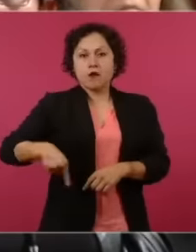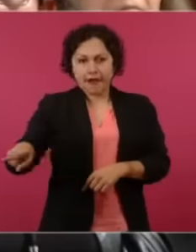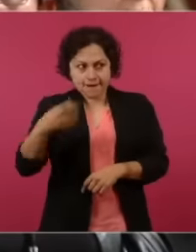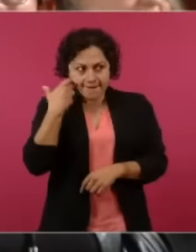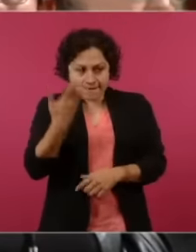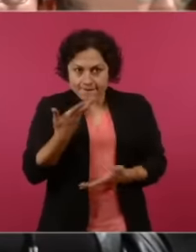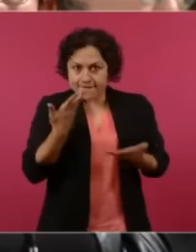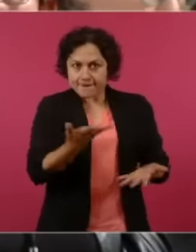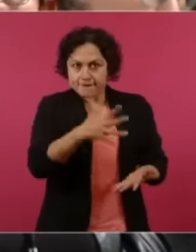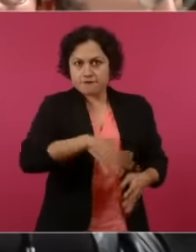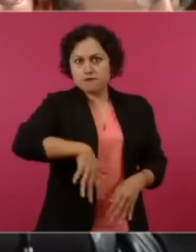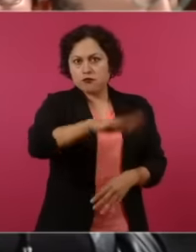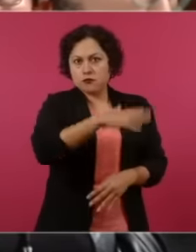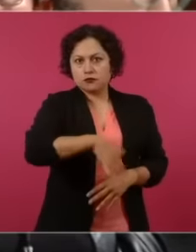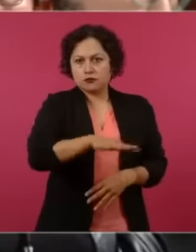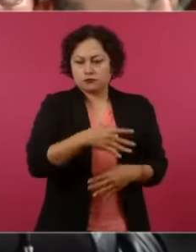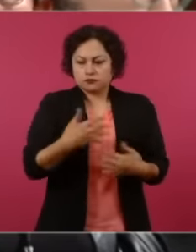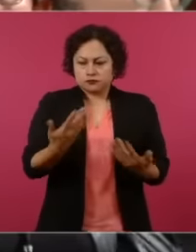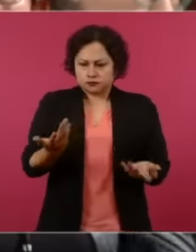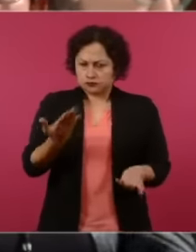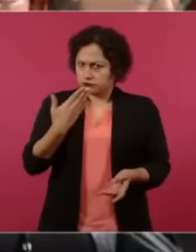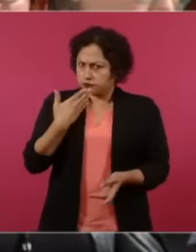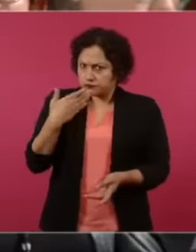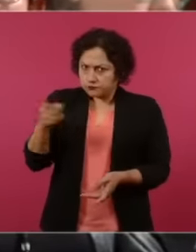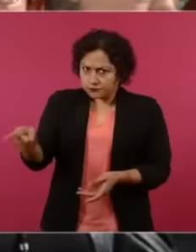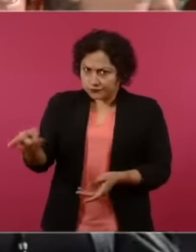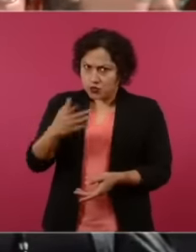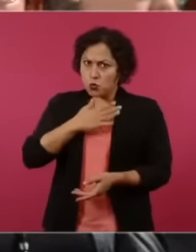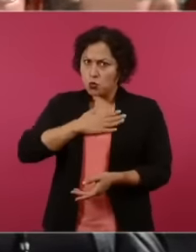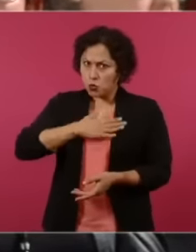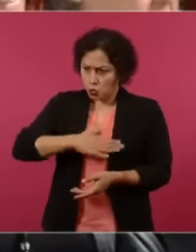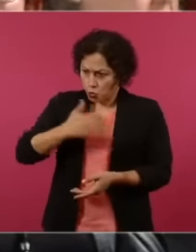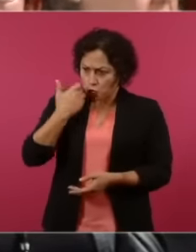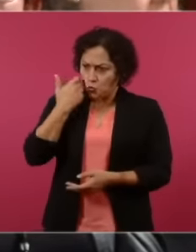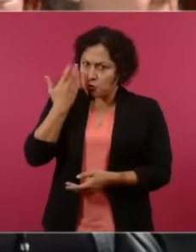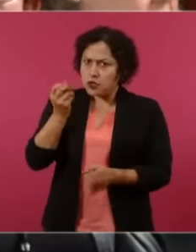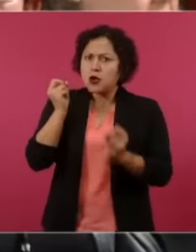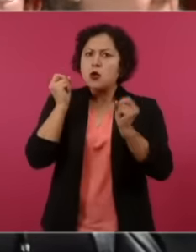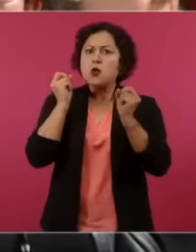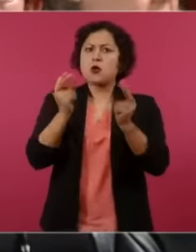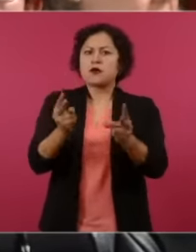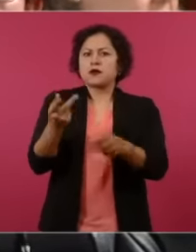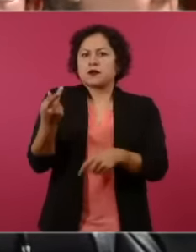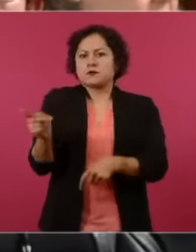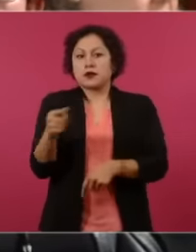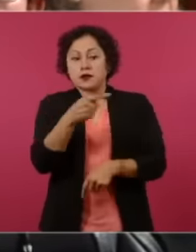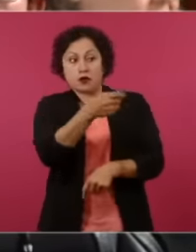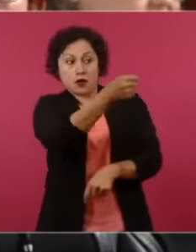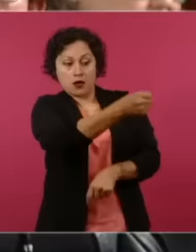it is good that they seek justice But why don't they allow this person due process why